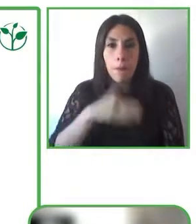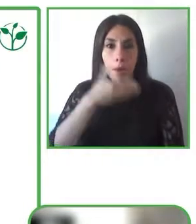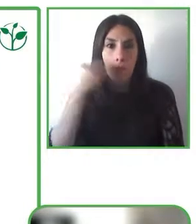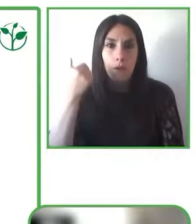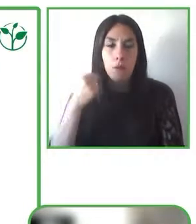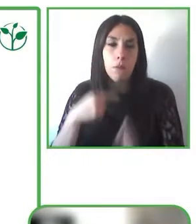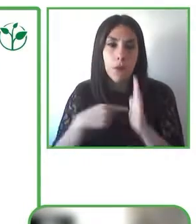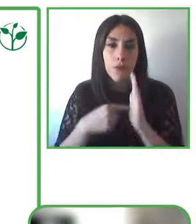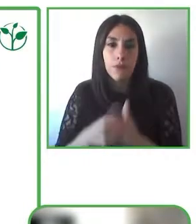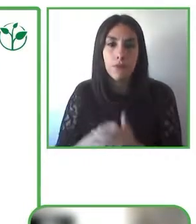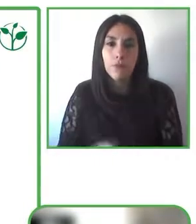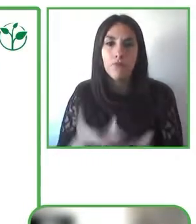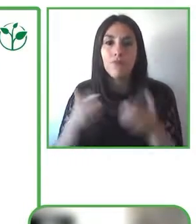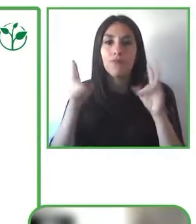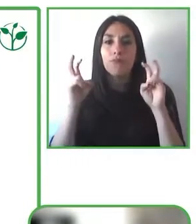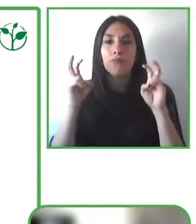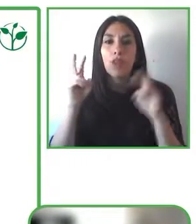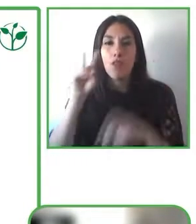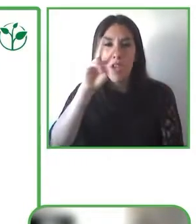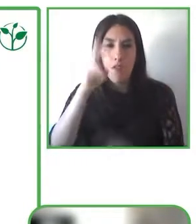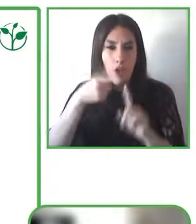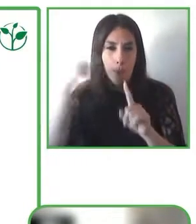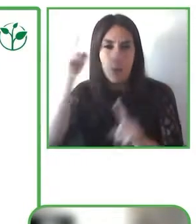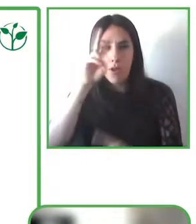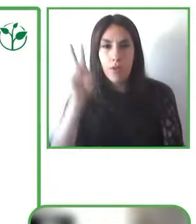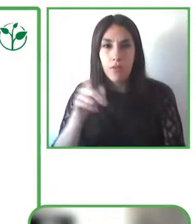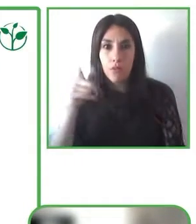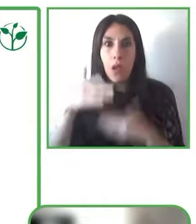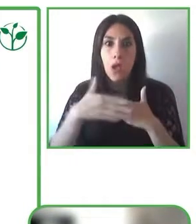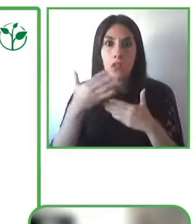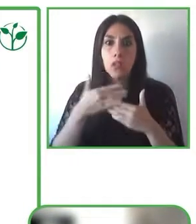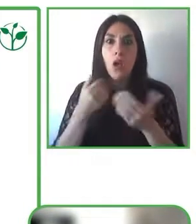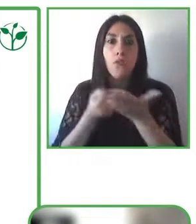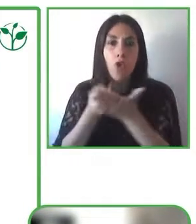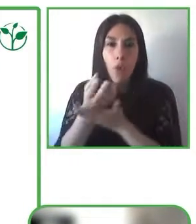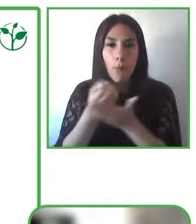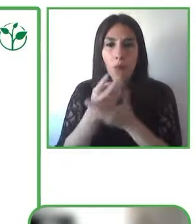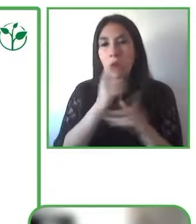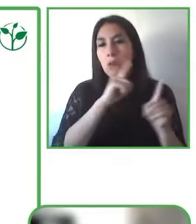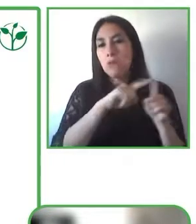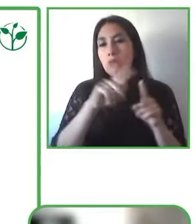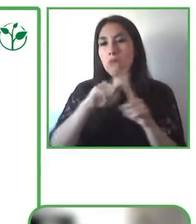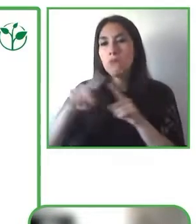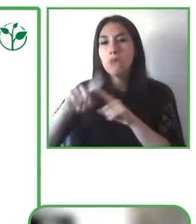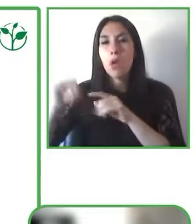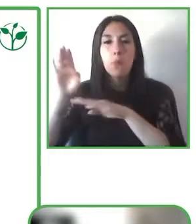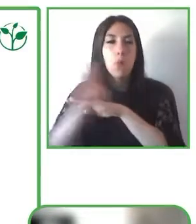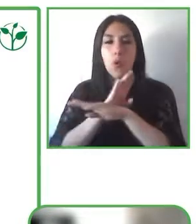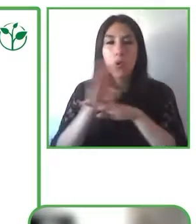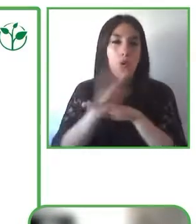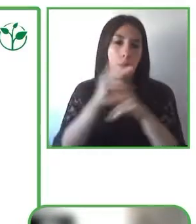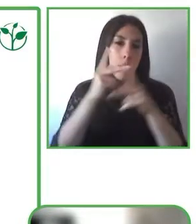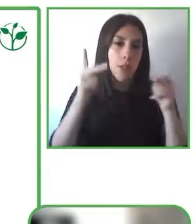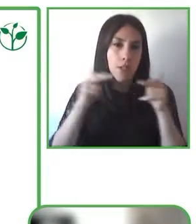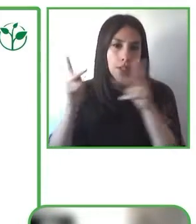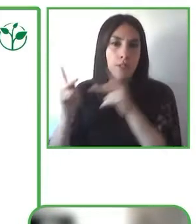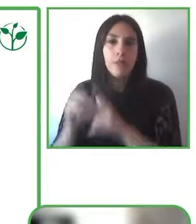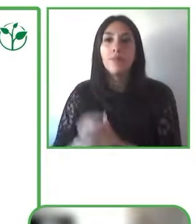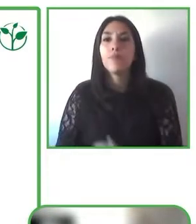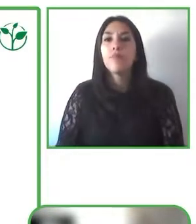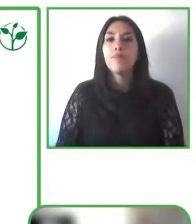provided free of charge so if or any of the audience participating today watching the